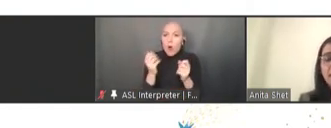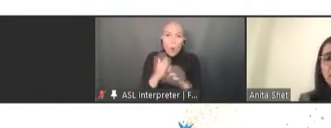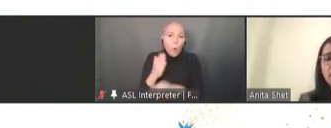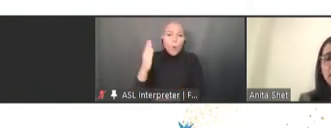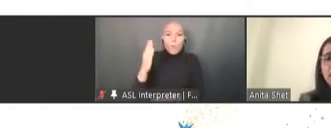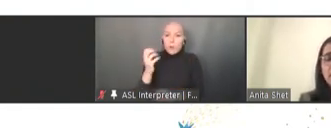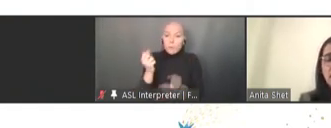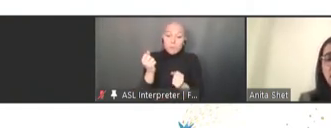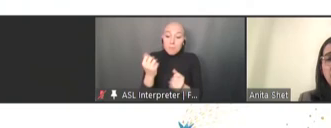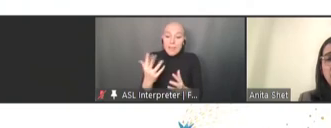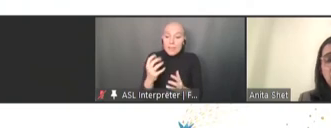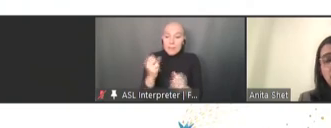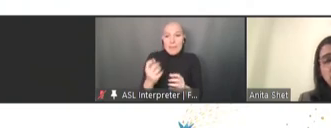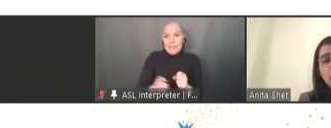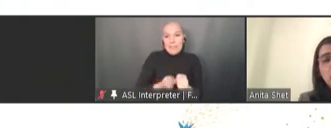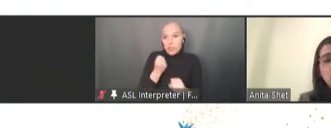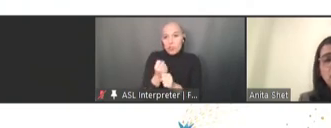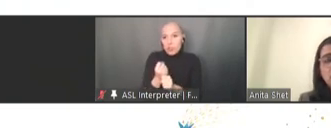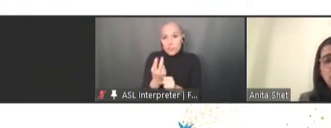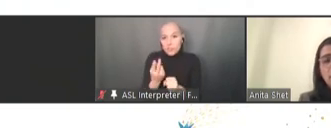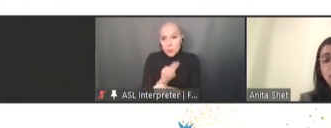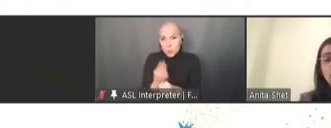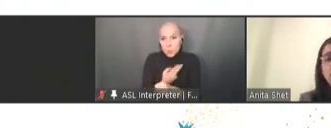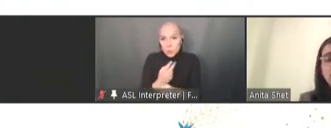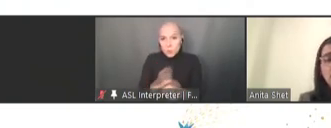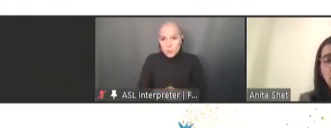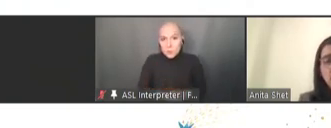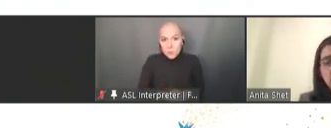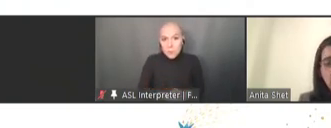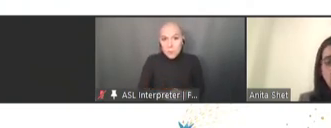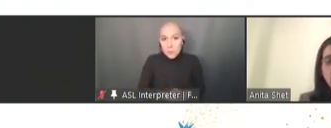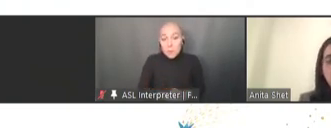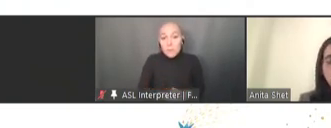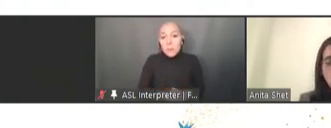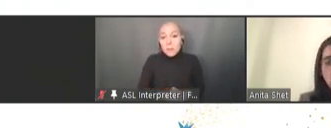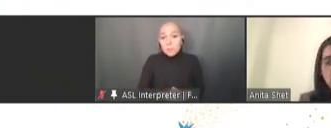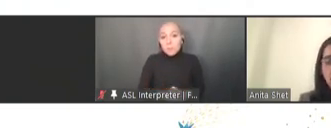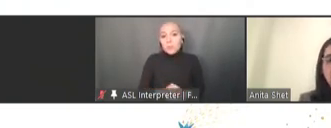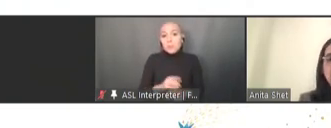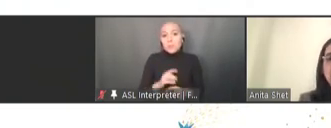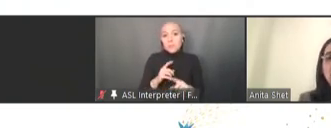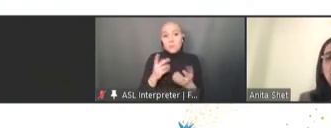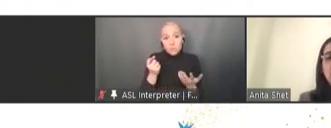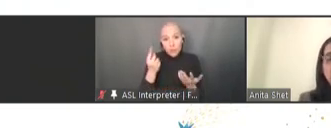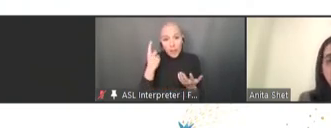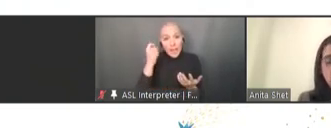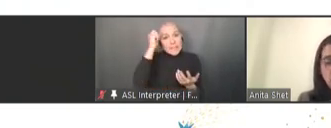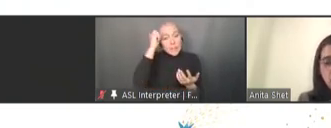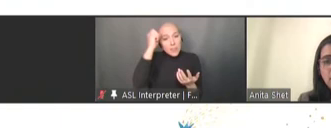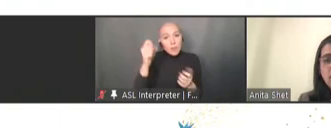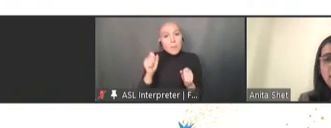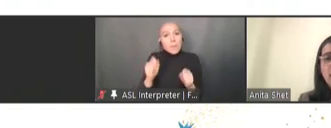but this is theoretically possible that the measles virus can evolve and escape immunity,